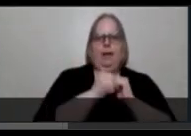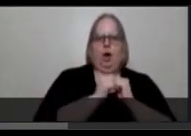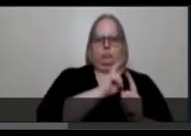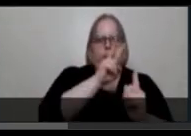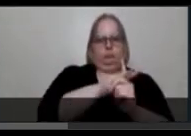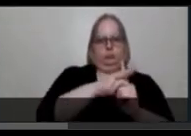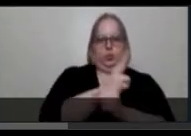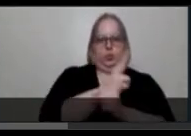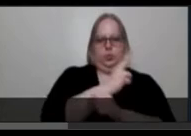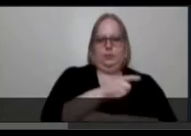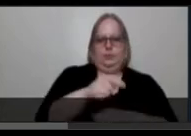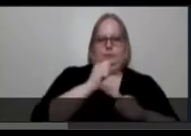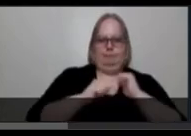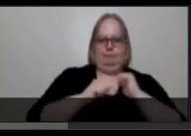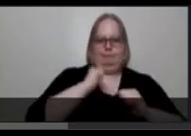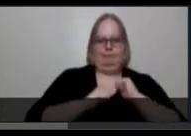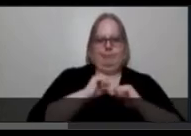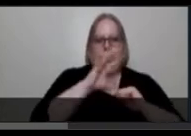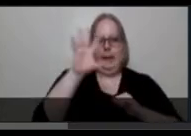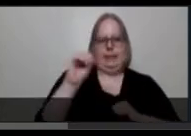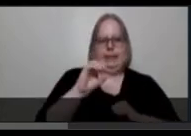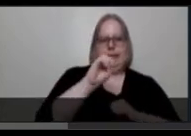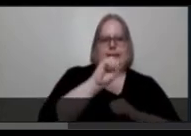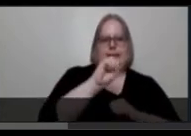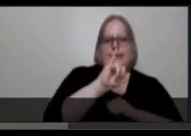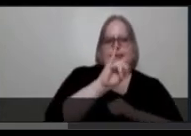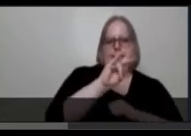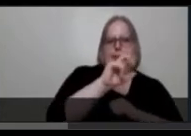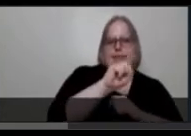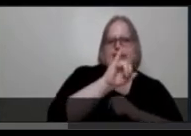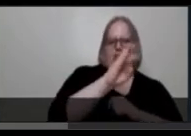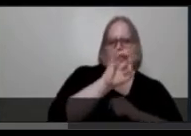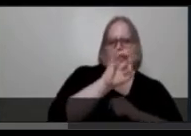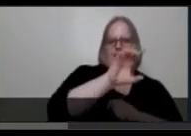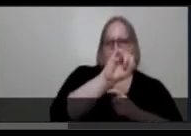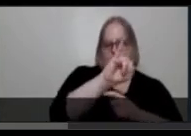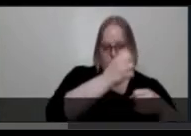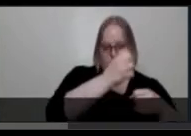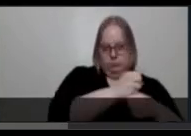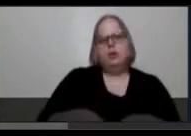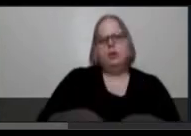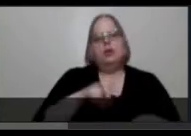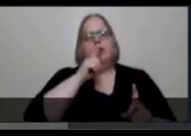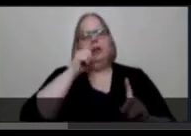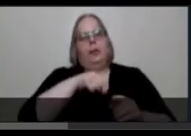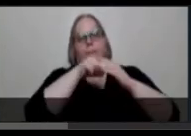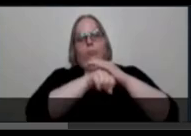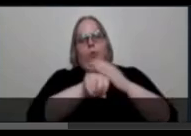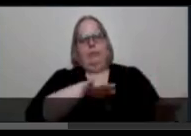by Sins Invalid is reflective of that. Birthing, Dying, Becoming Crip Wisdom”